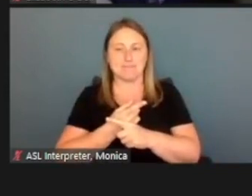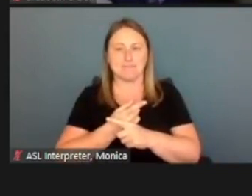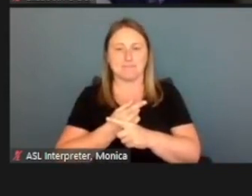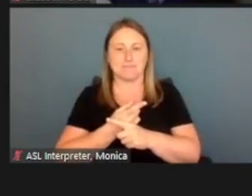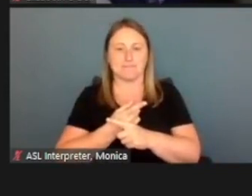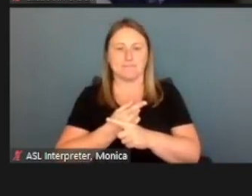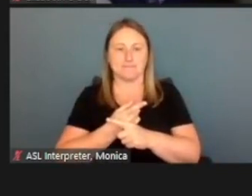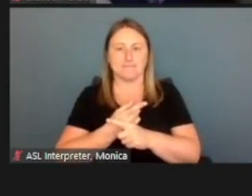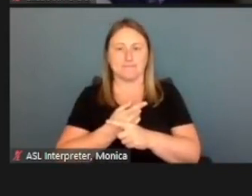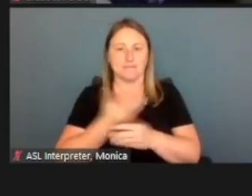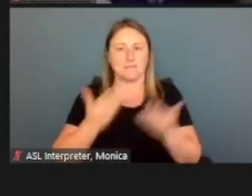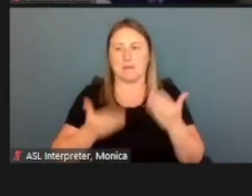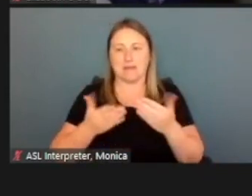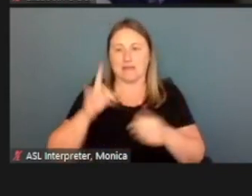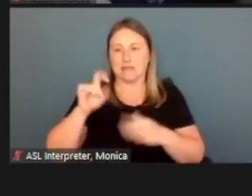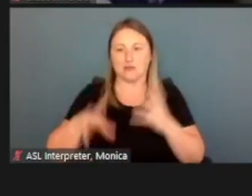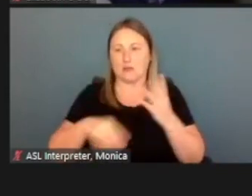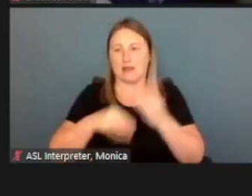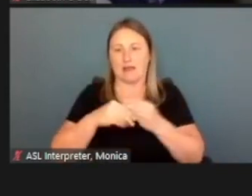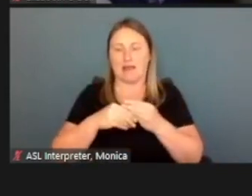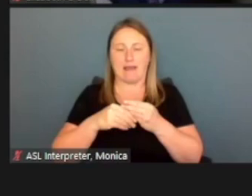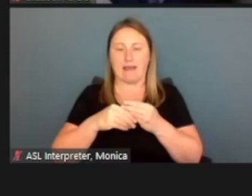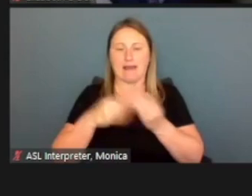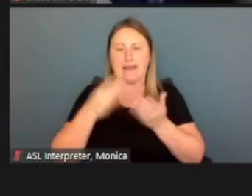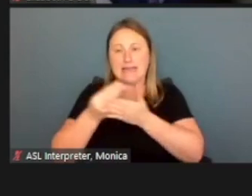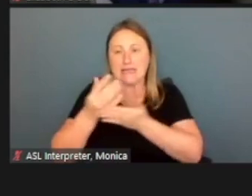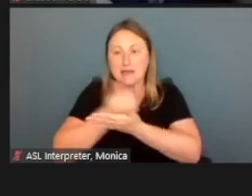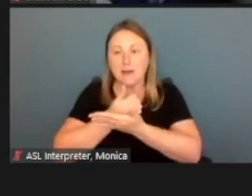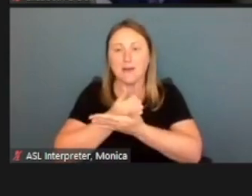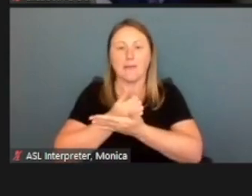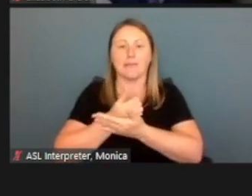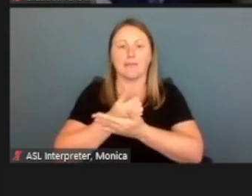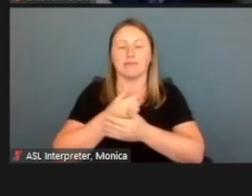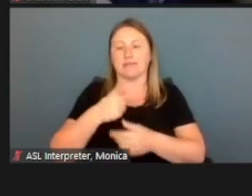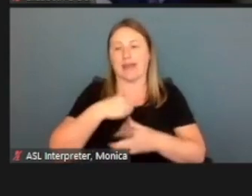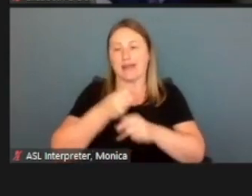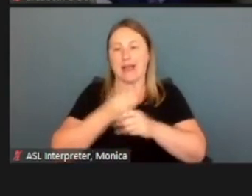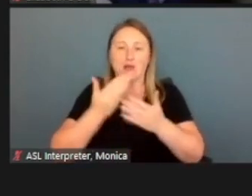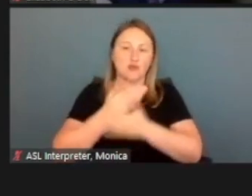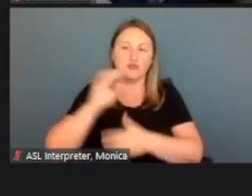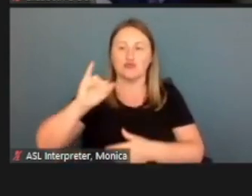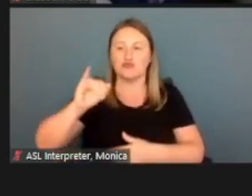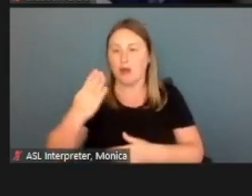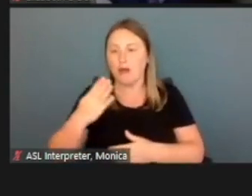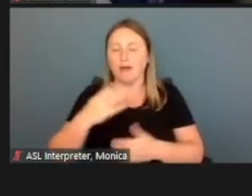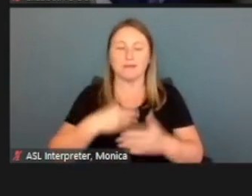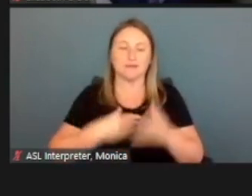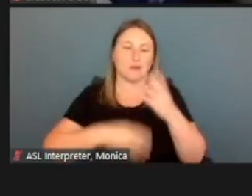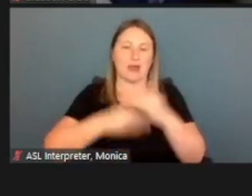I need to add income. I got a new job, so I'm gonna add income for Billy.